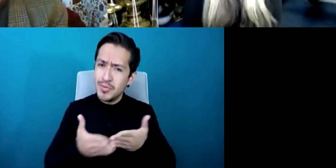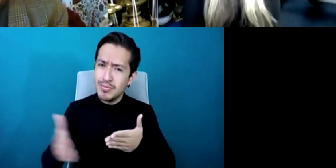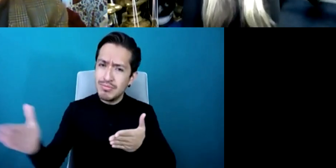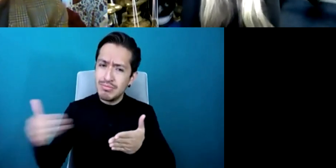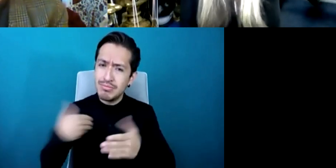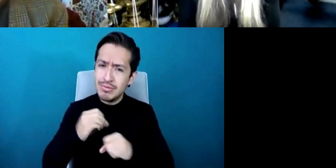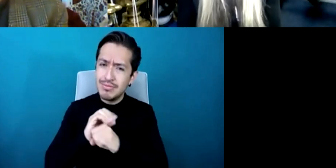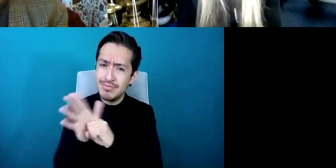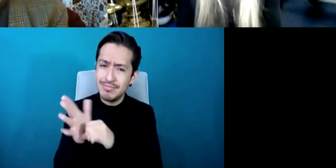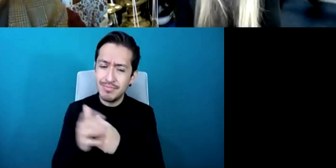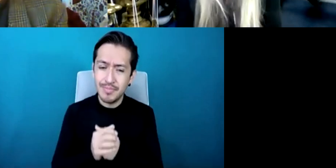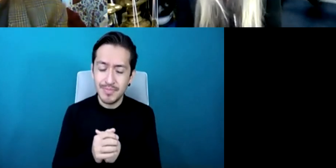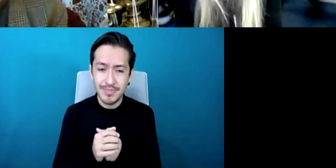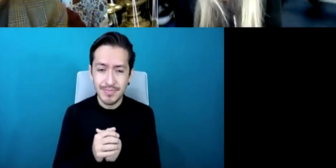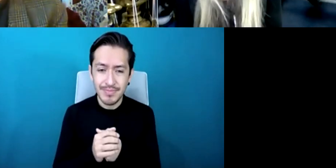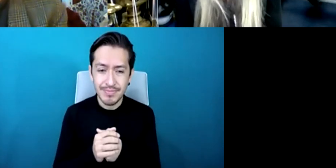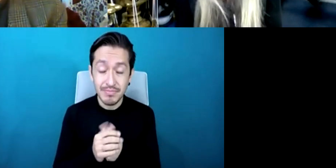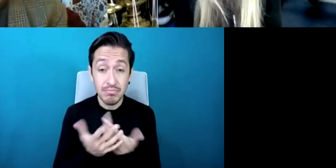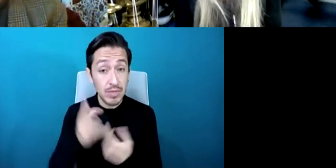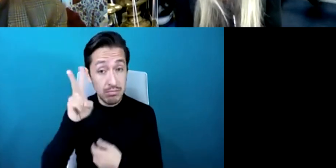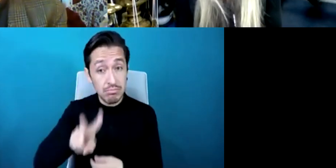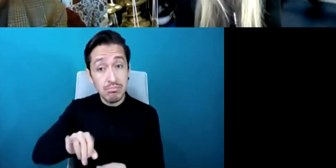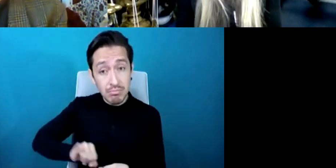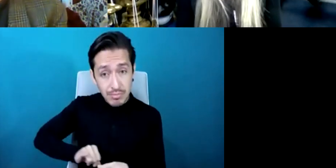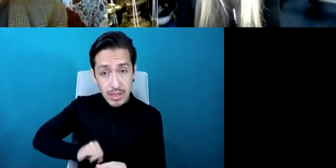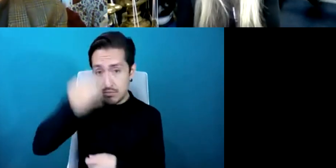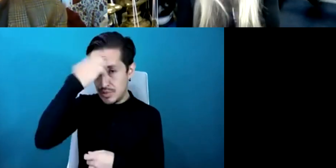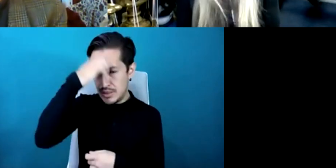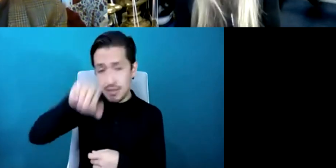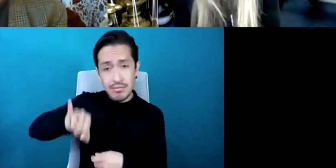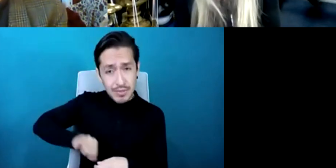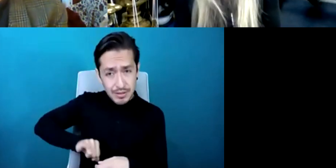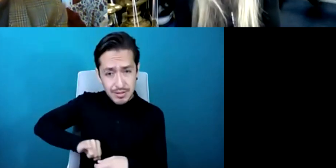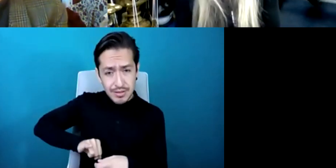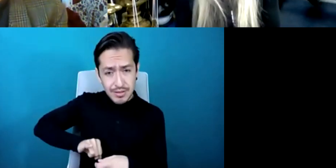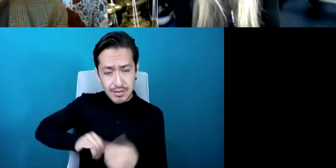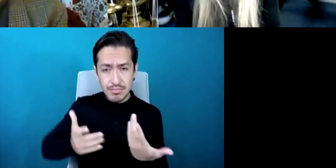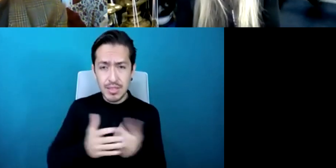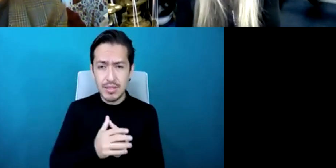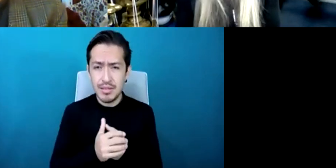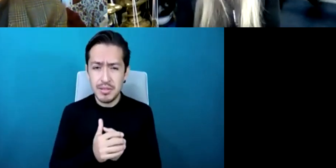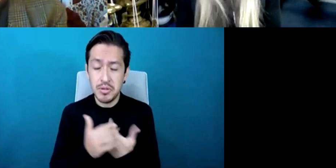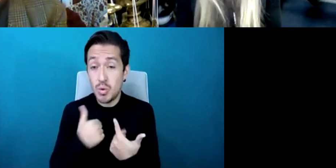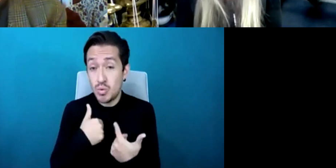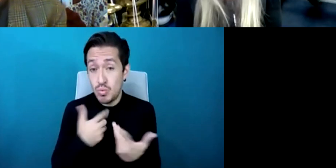well it's been such an interesting experience for my industry and indeed for so so many others